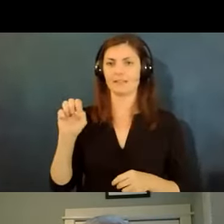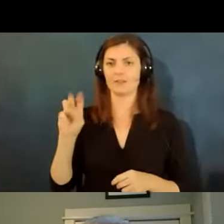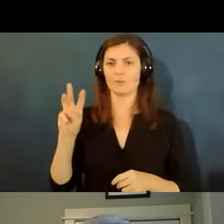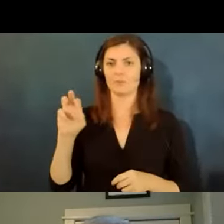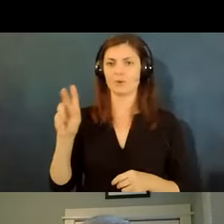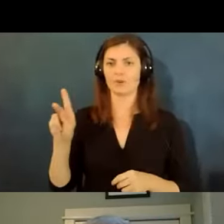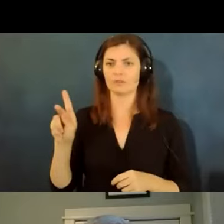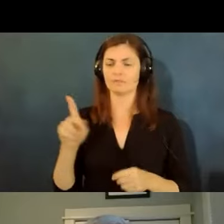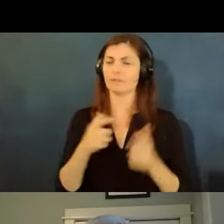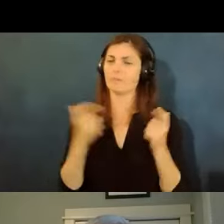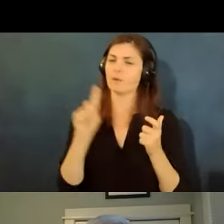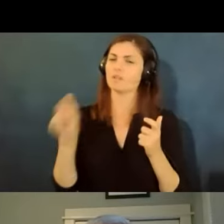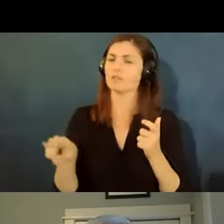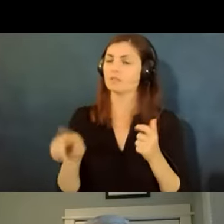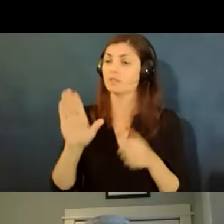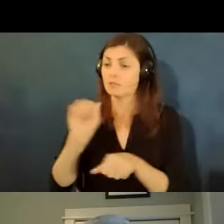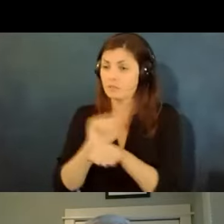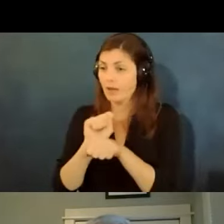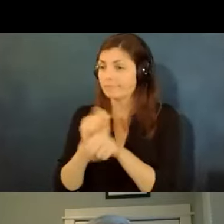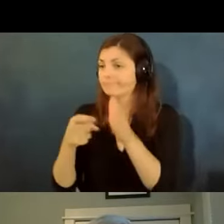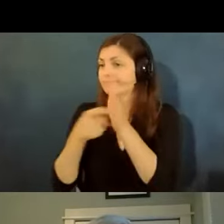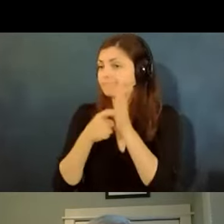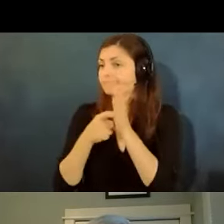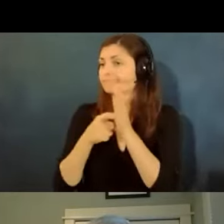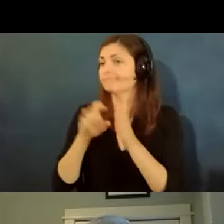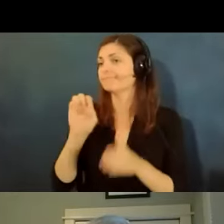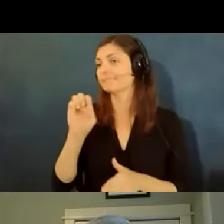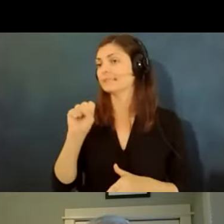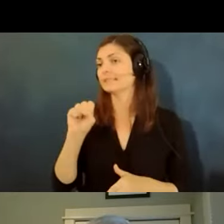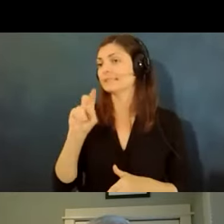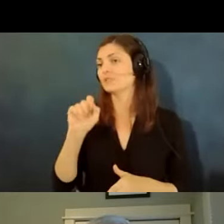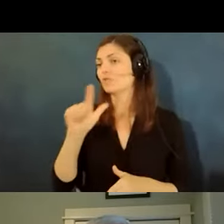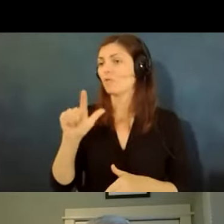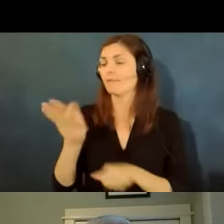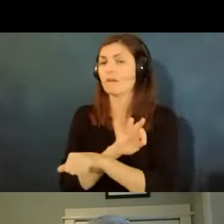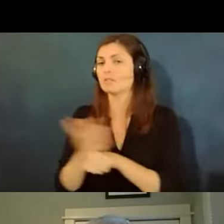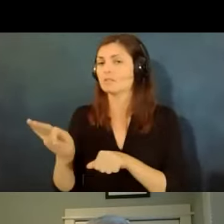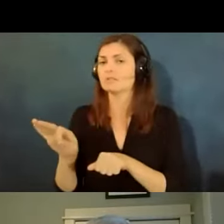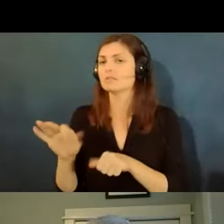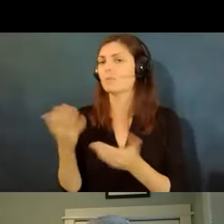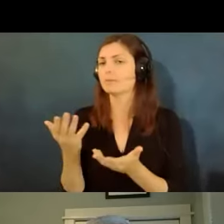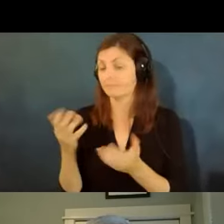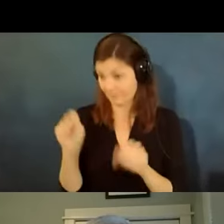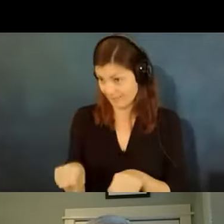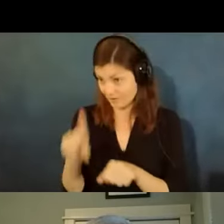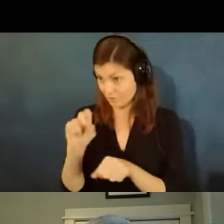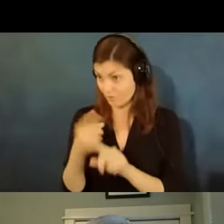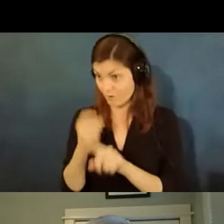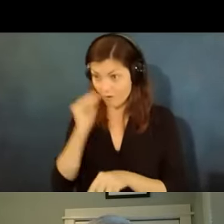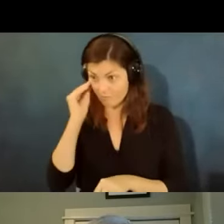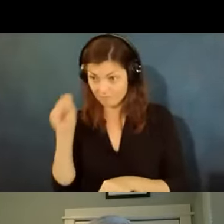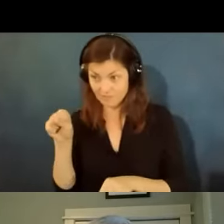are the essential functions and can they be done remotely so that's we're seeing a lot of that